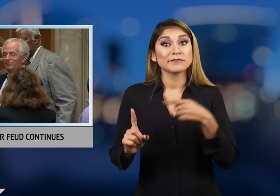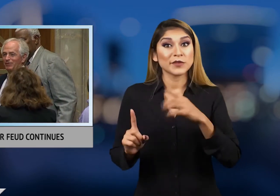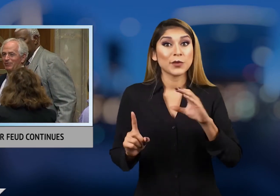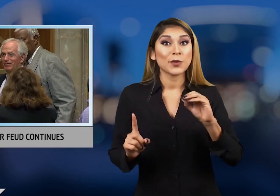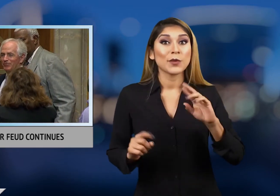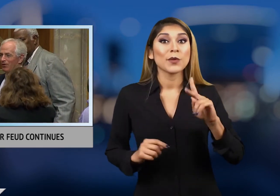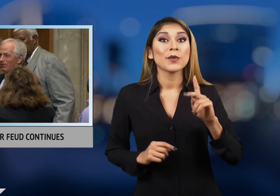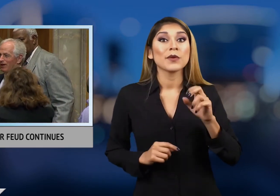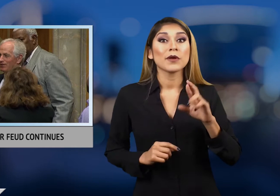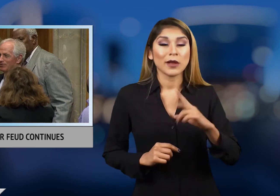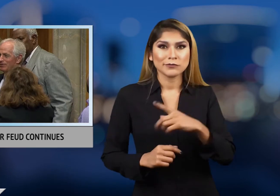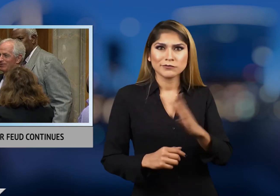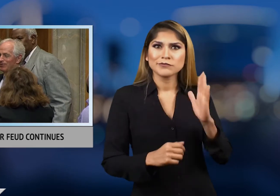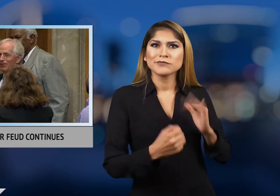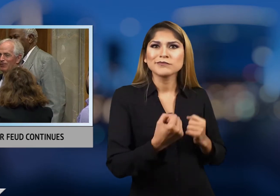Someone asked Corker if he regrets supporting Trump